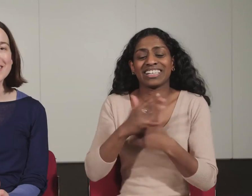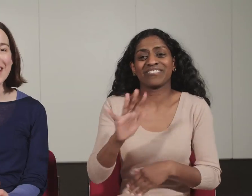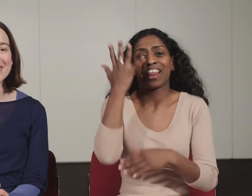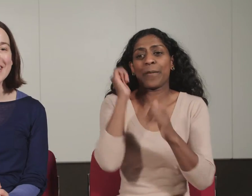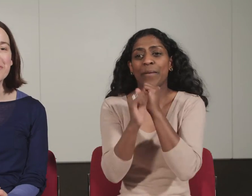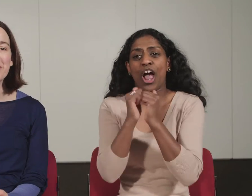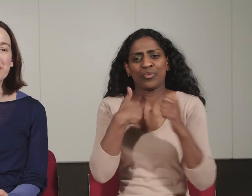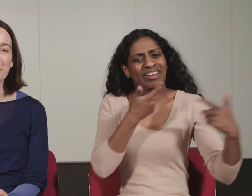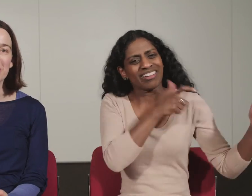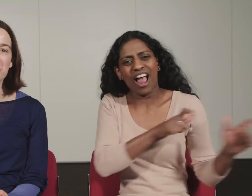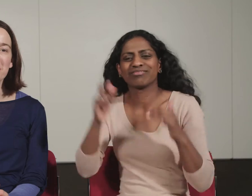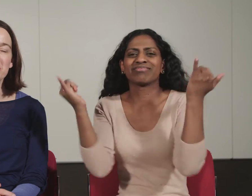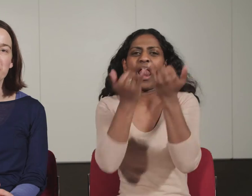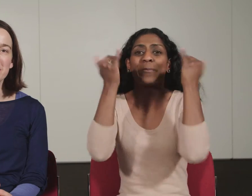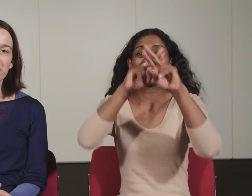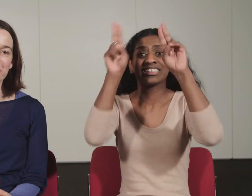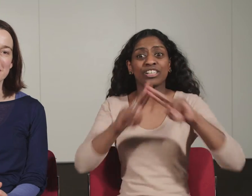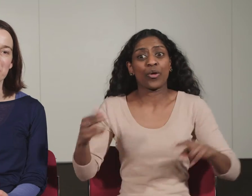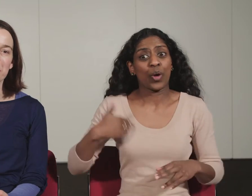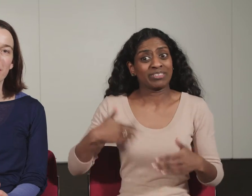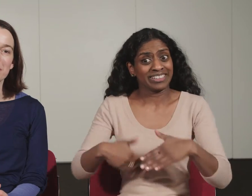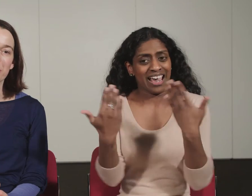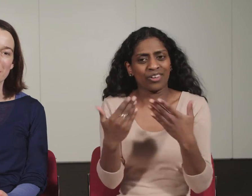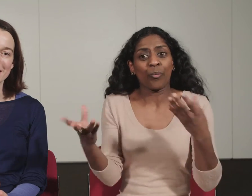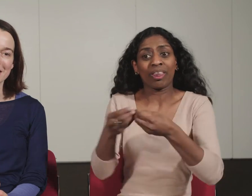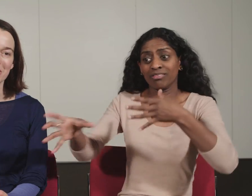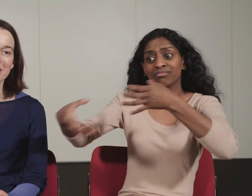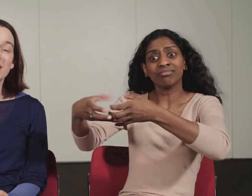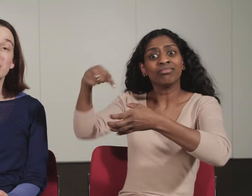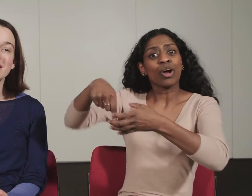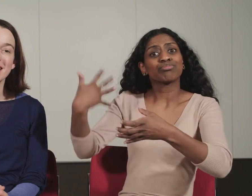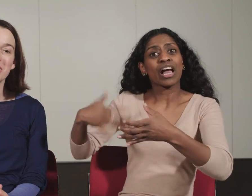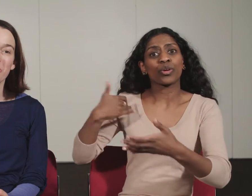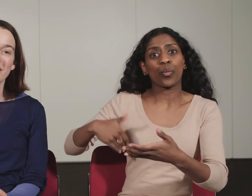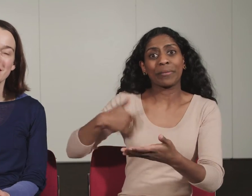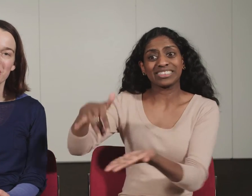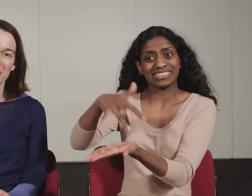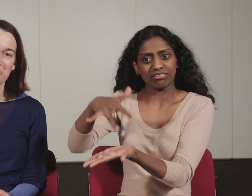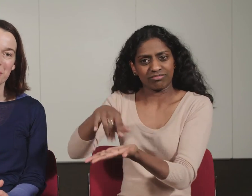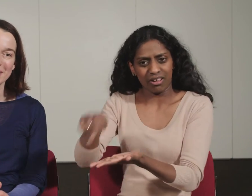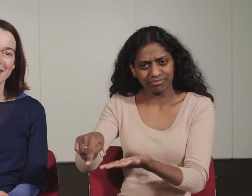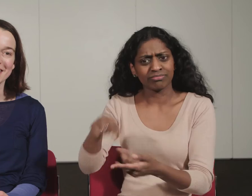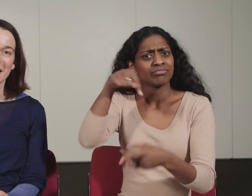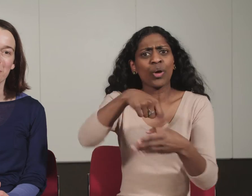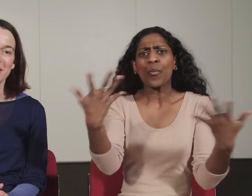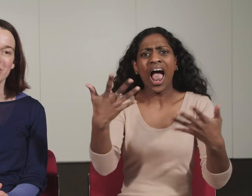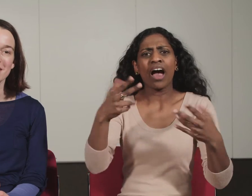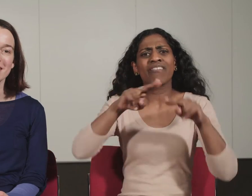On Saturday 5th March we are joining forces with Brighton Women’s Centre to continue our International Women’s Day celebrations.